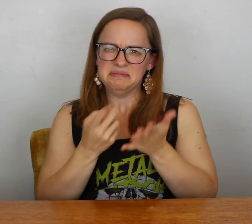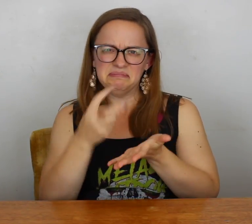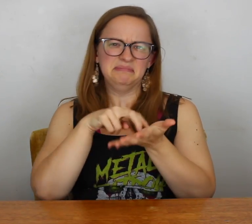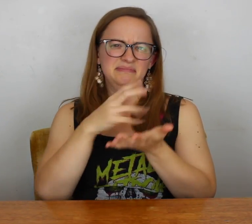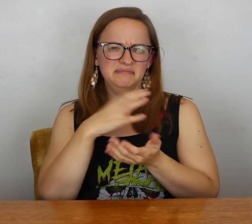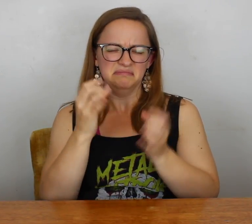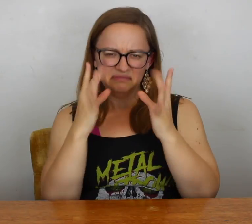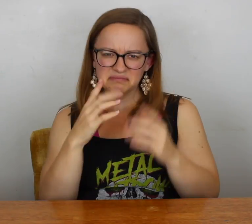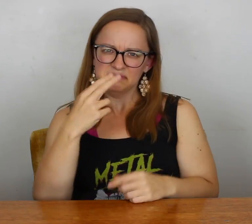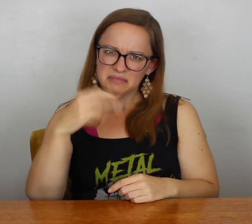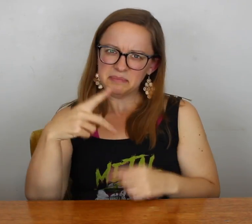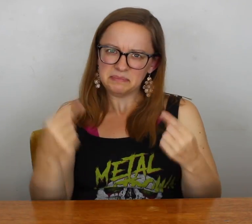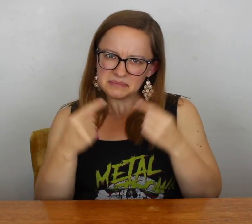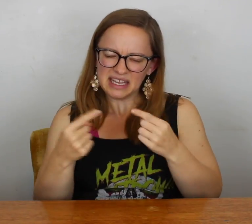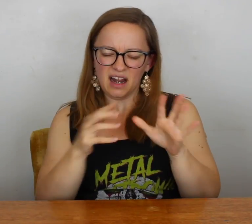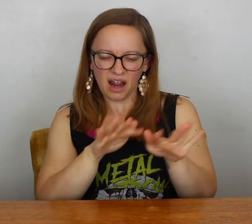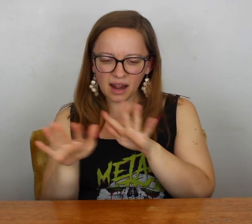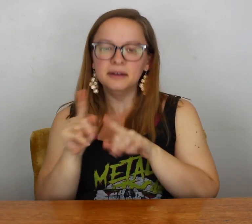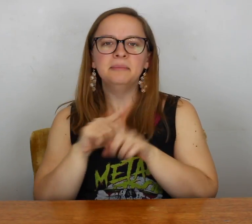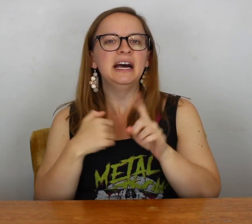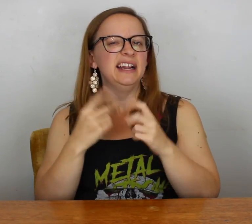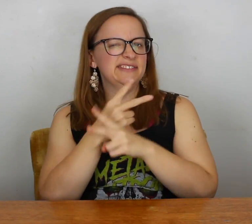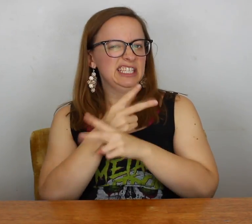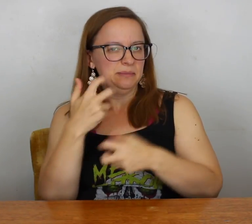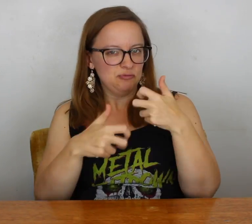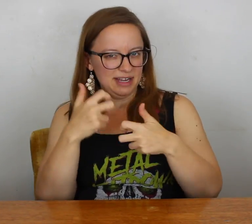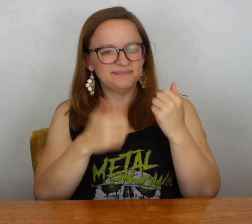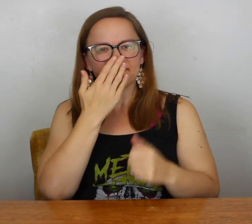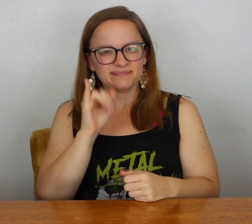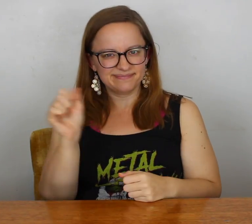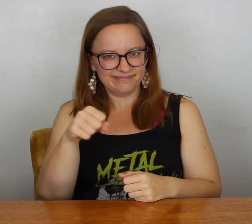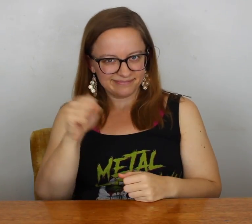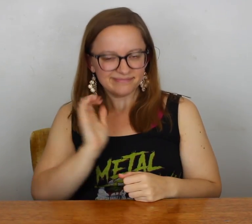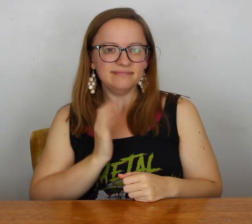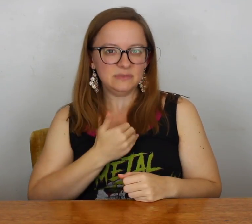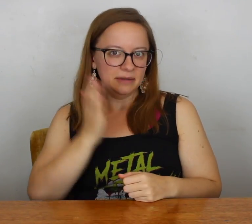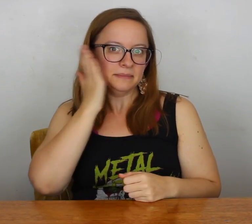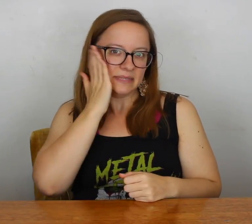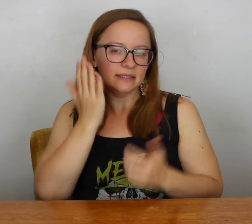I said sometimes I would get up and have really bad hip pain but I have figured out the problem.